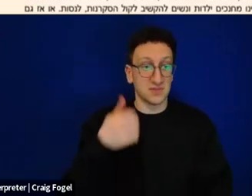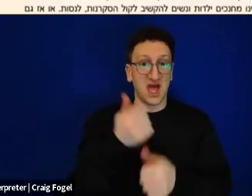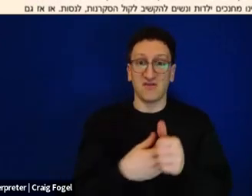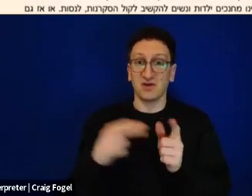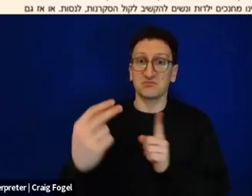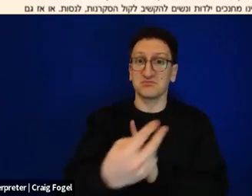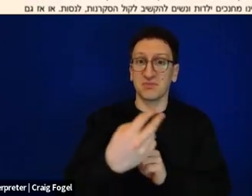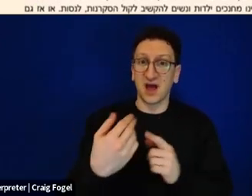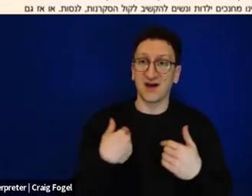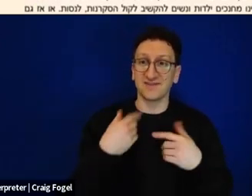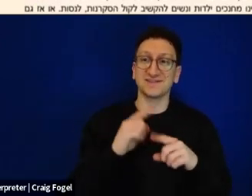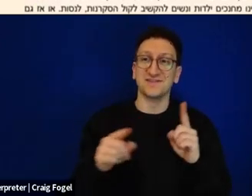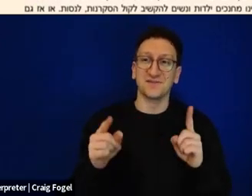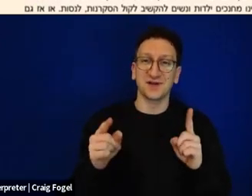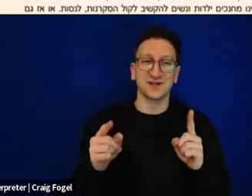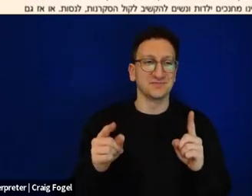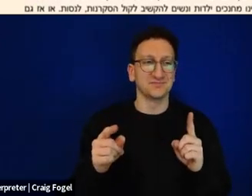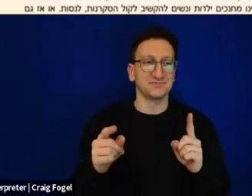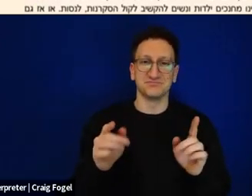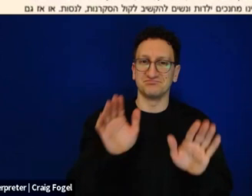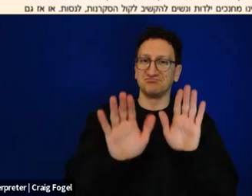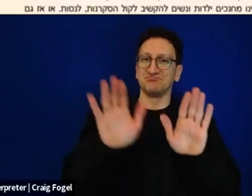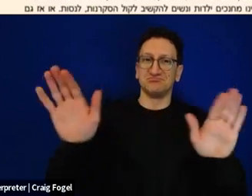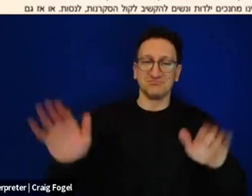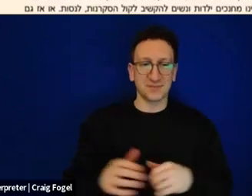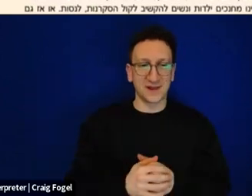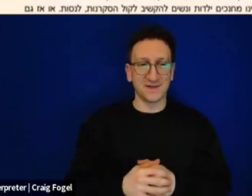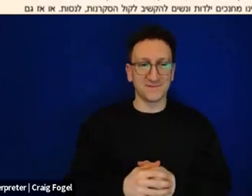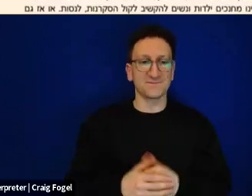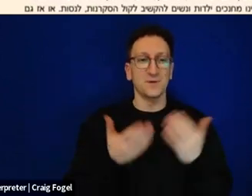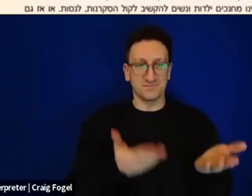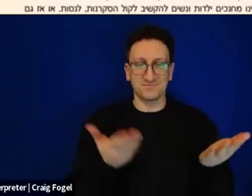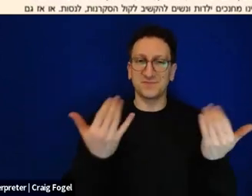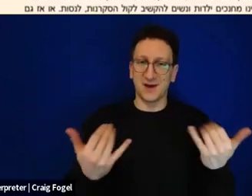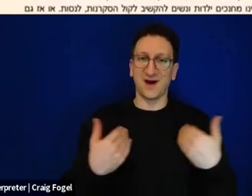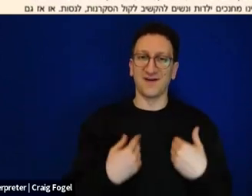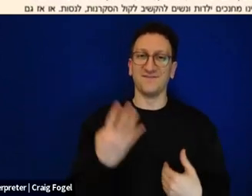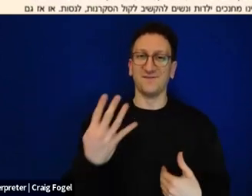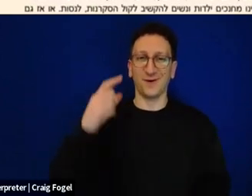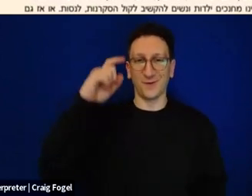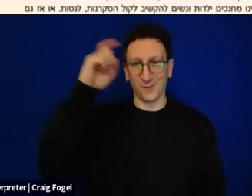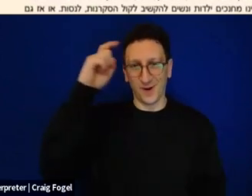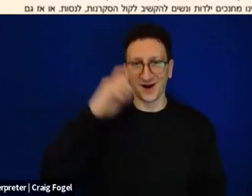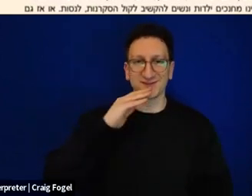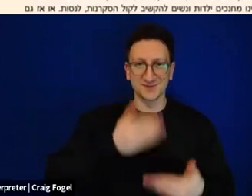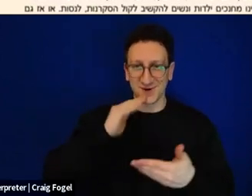a different woman that they praise. And so he drew the four wise daughters of Israeli society. This illustration,